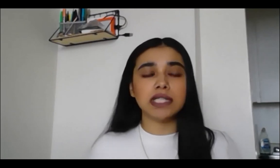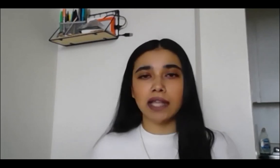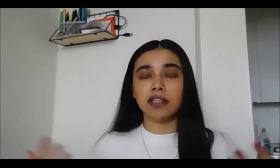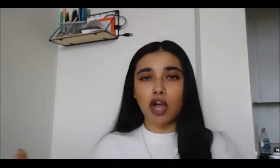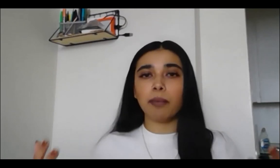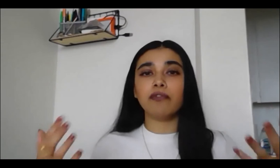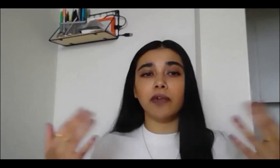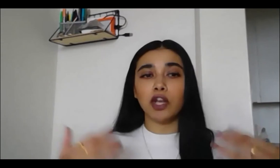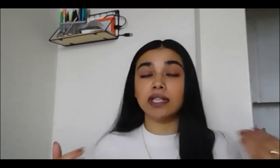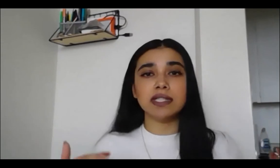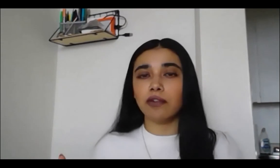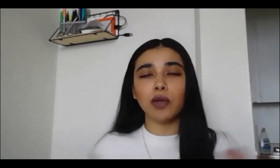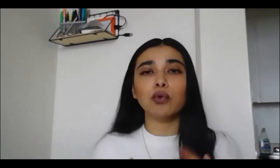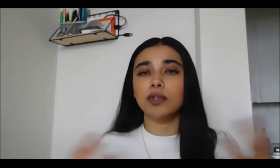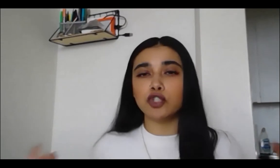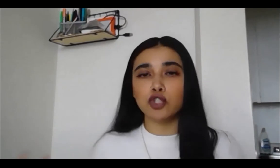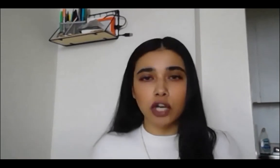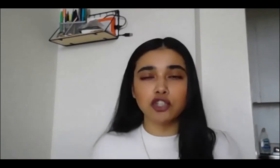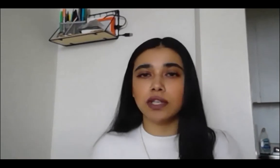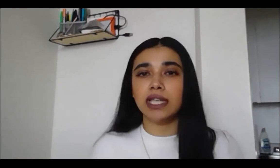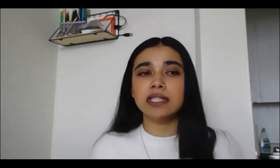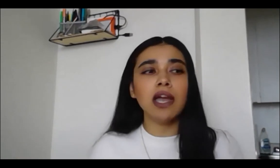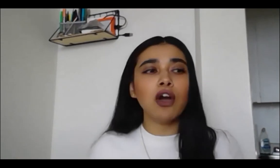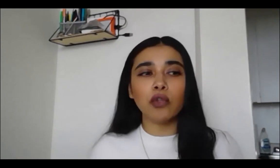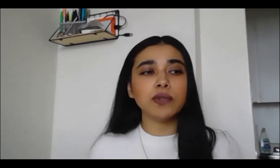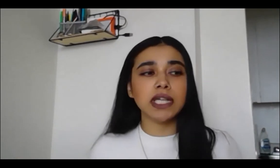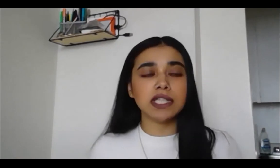is at the top figuring this stuff out, who is structuring these, all those things I